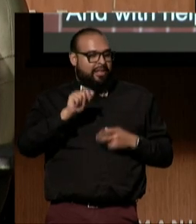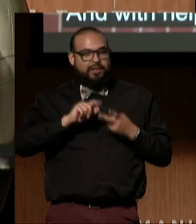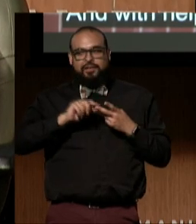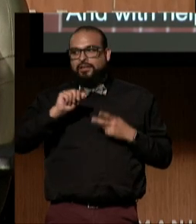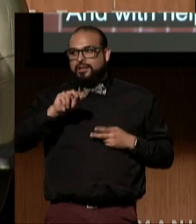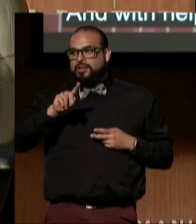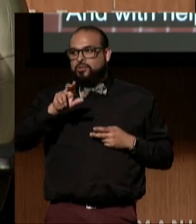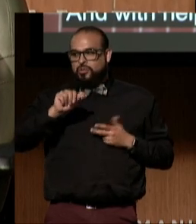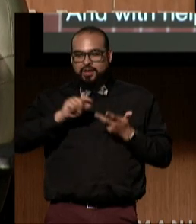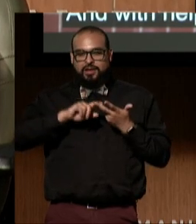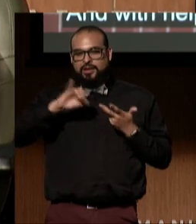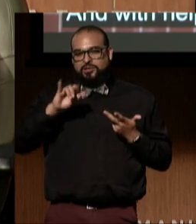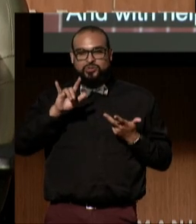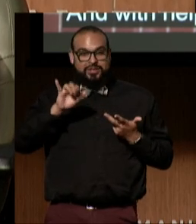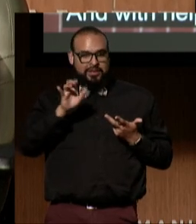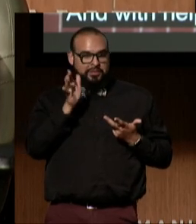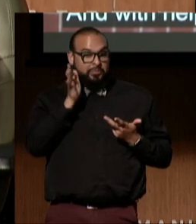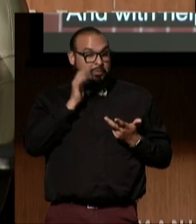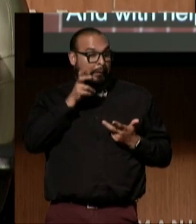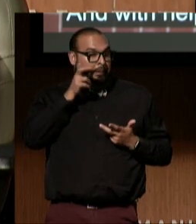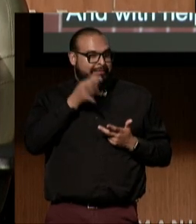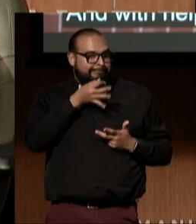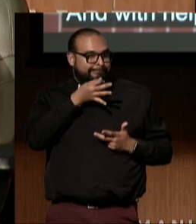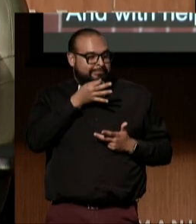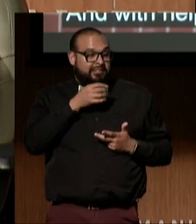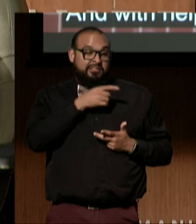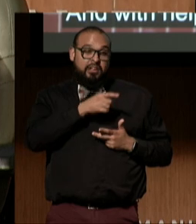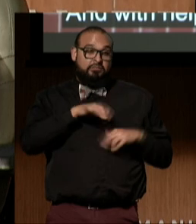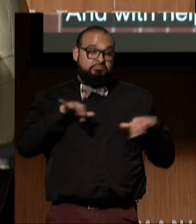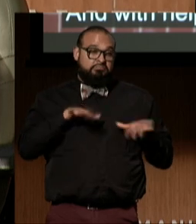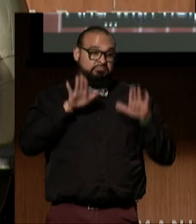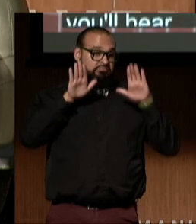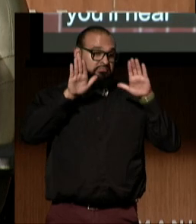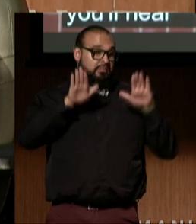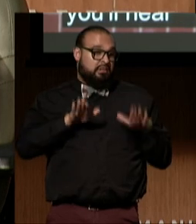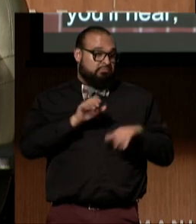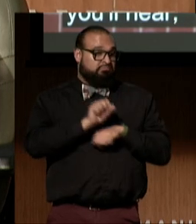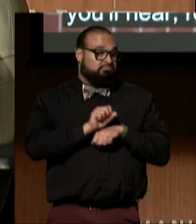as you'll hear, really do amazing work